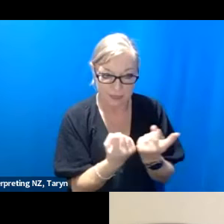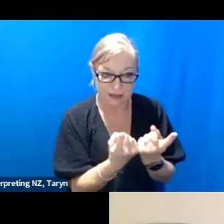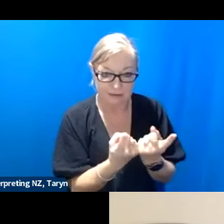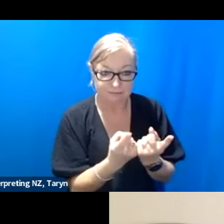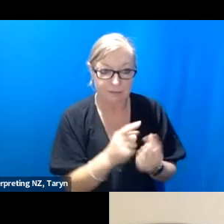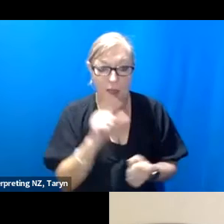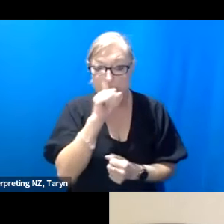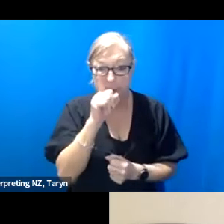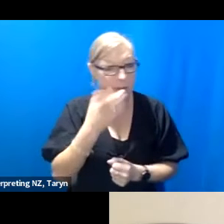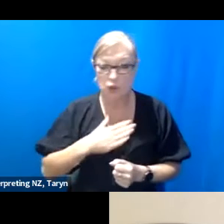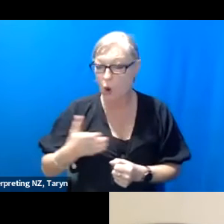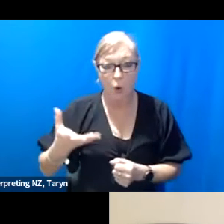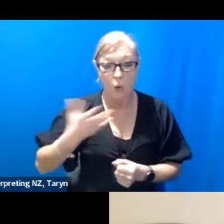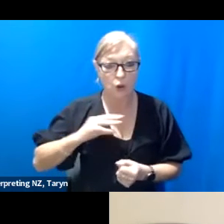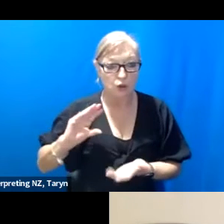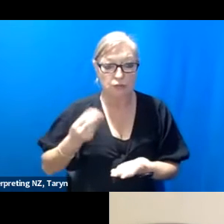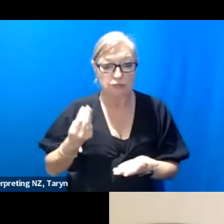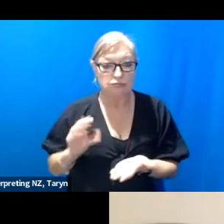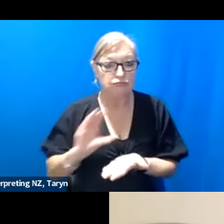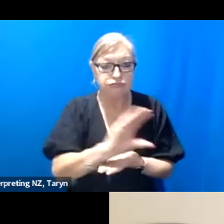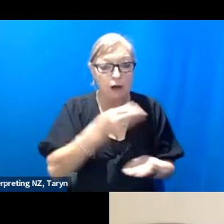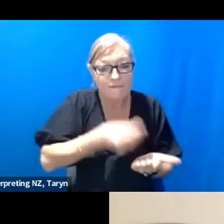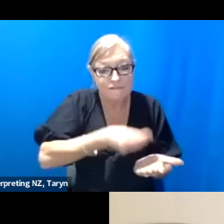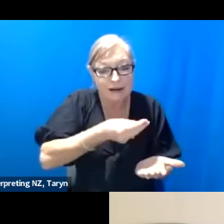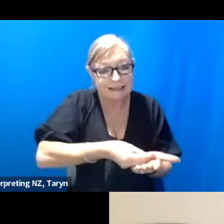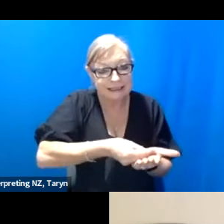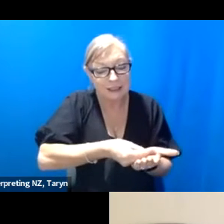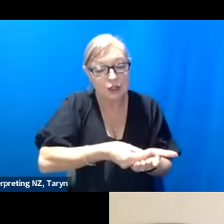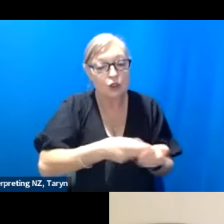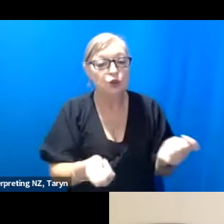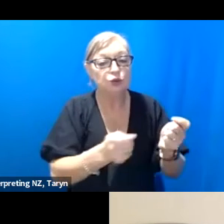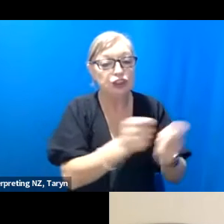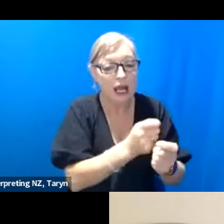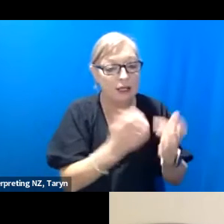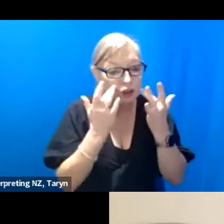change a show, they might give you money to make it but they don't really like giving you money to